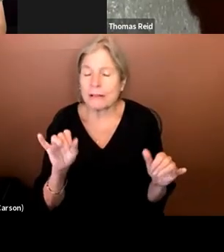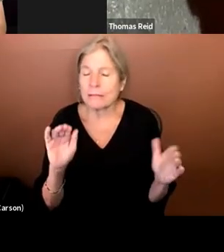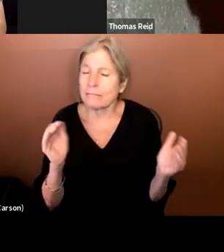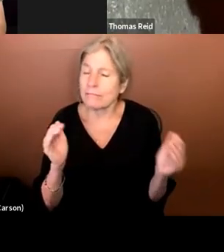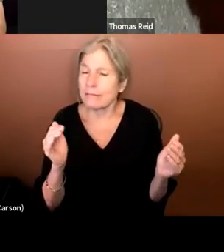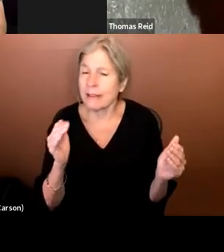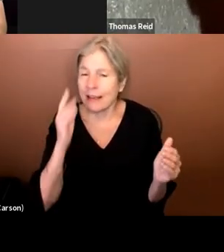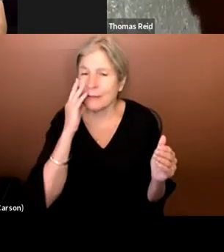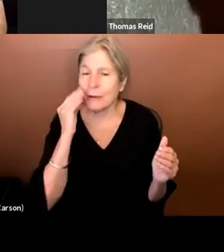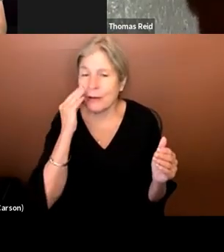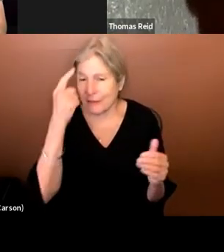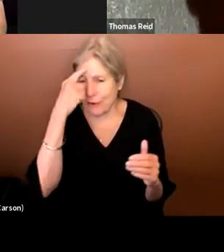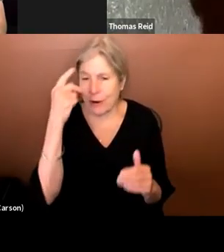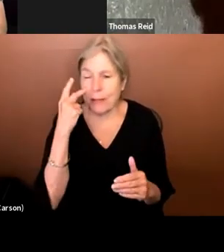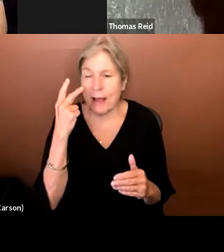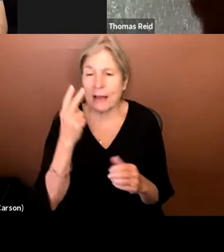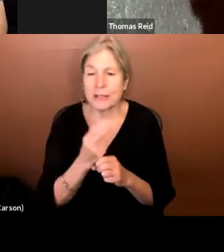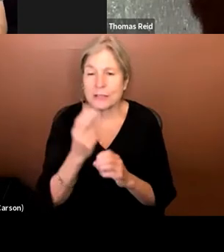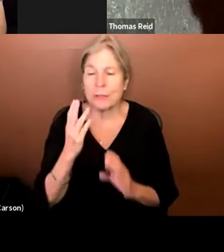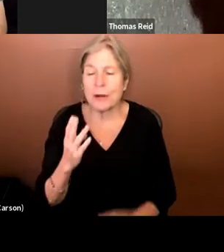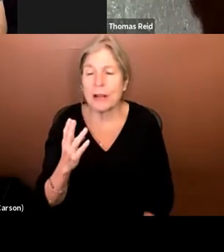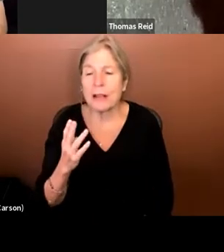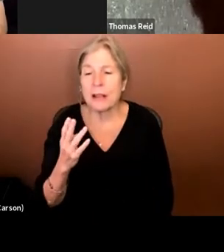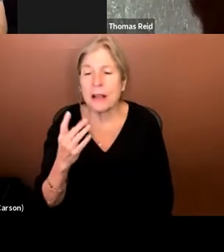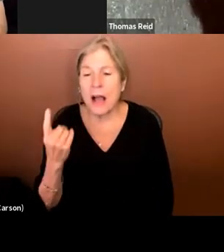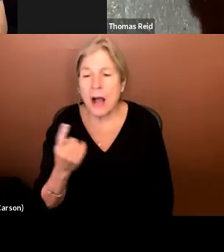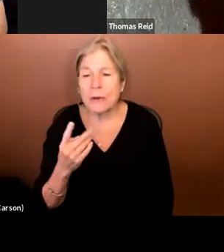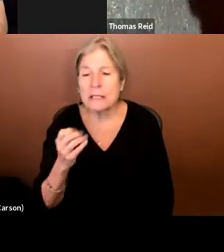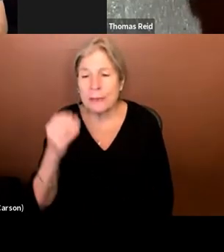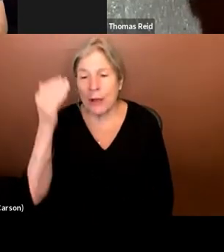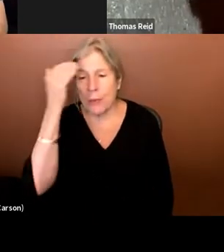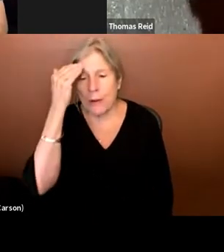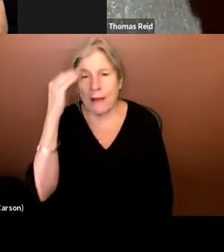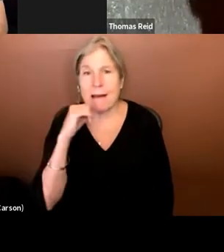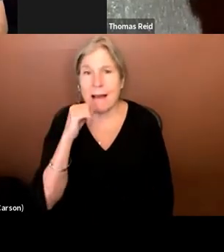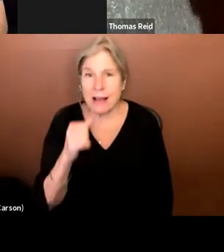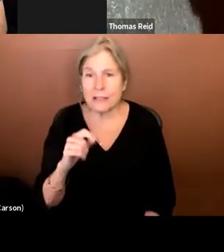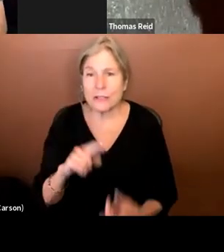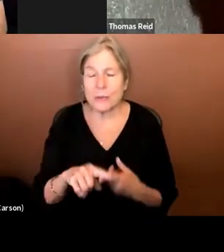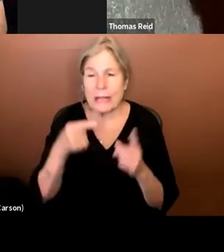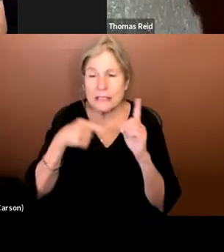consumer. Always be conscious not to insult them, talk down to them